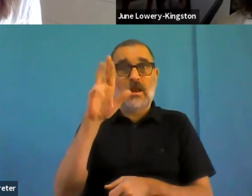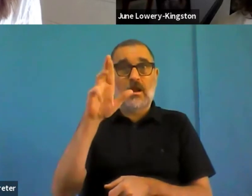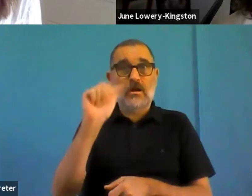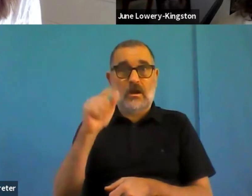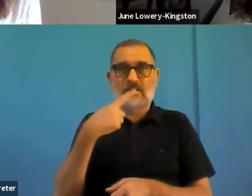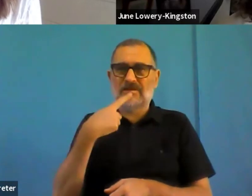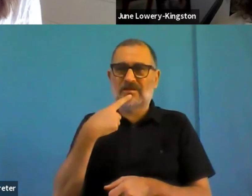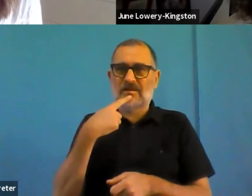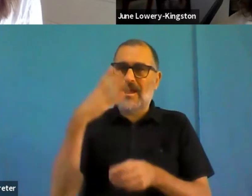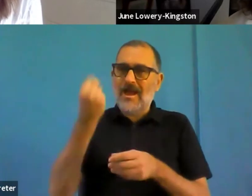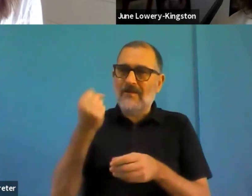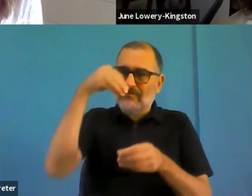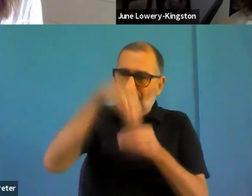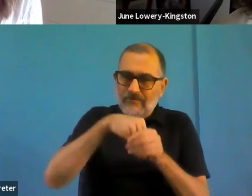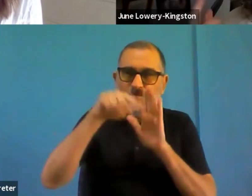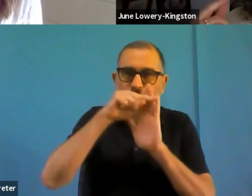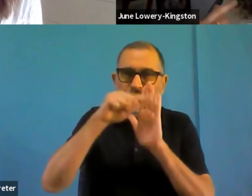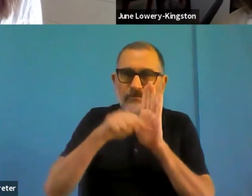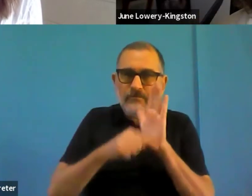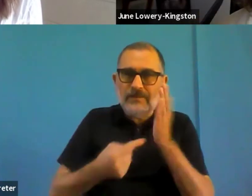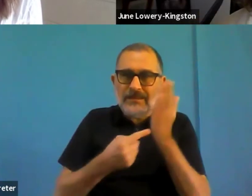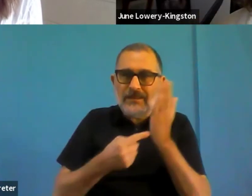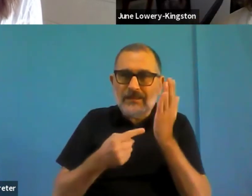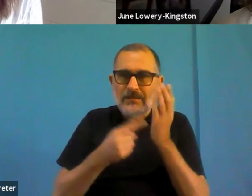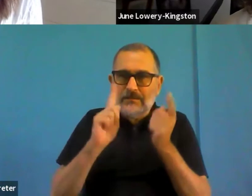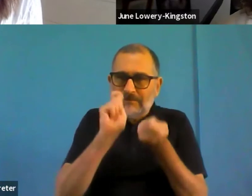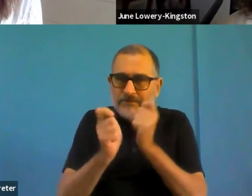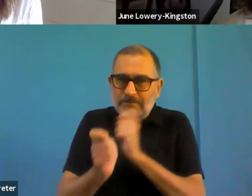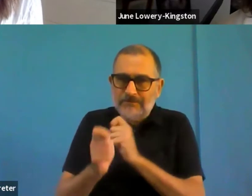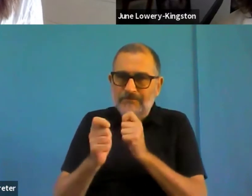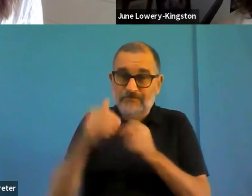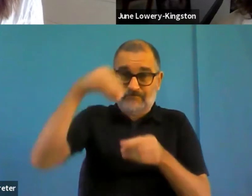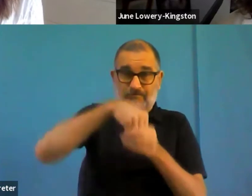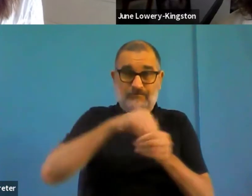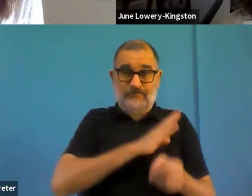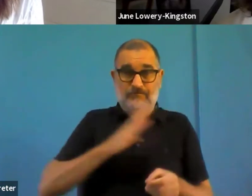put online, but haven't got accessibility hardwired in from the start, is very disappointing,